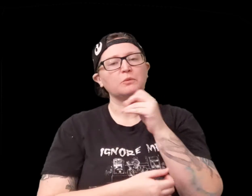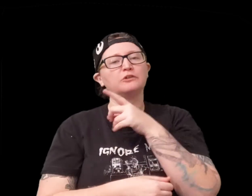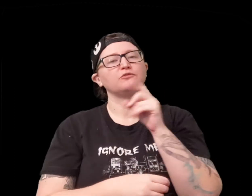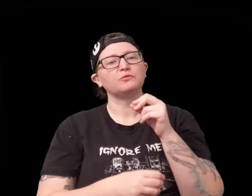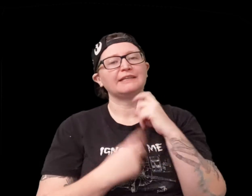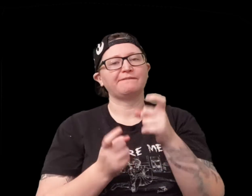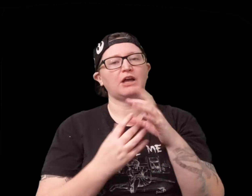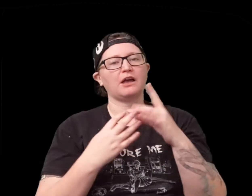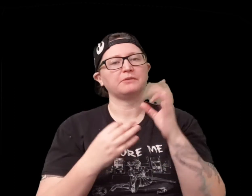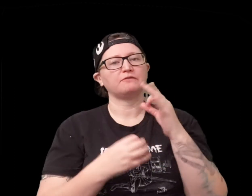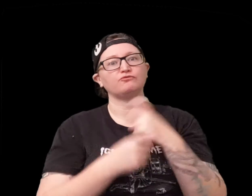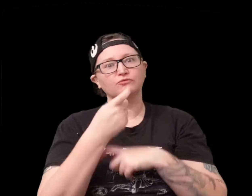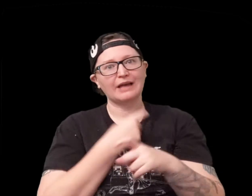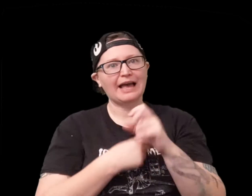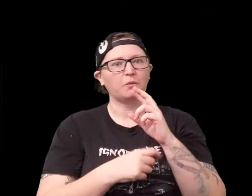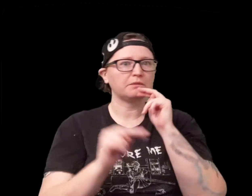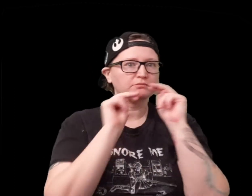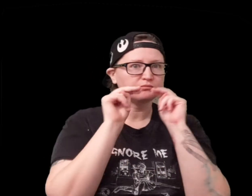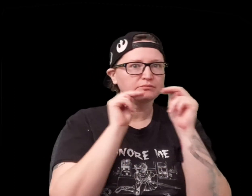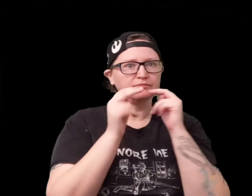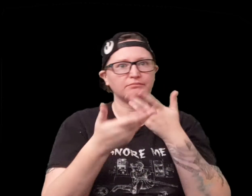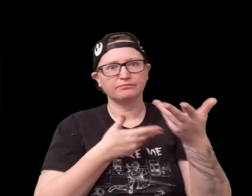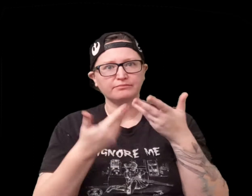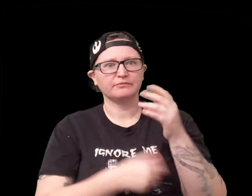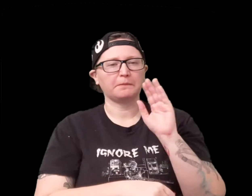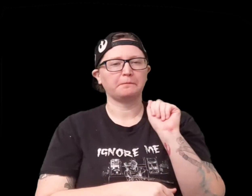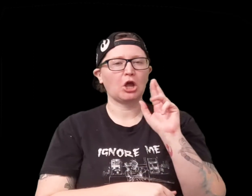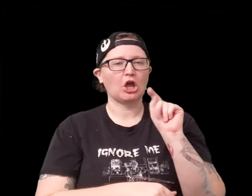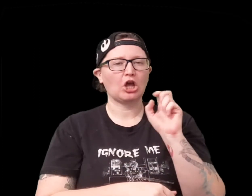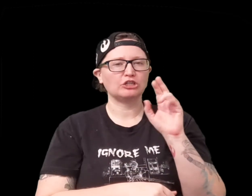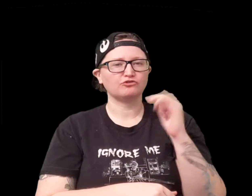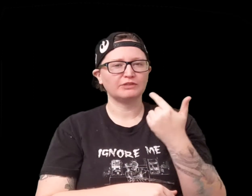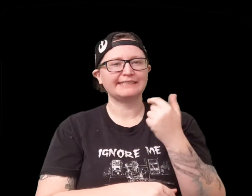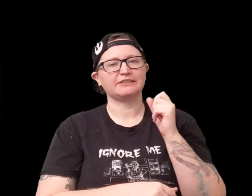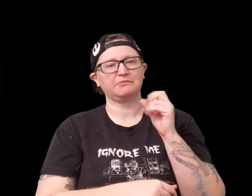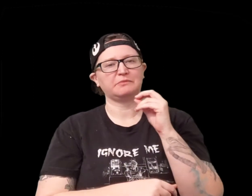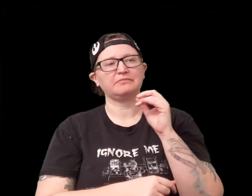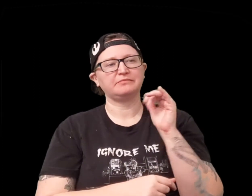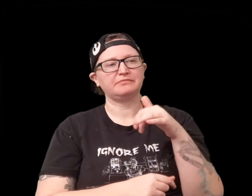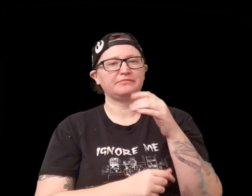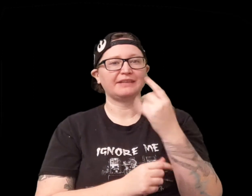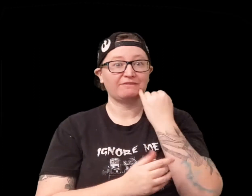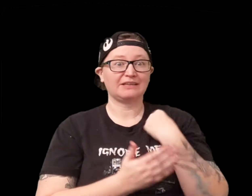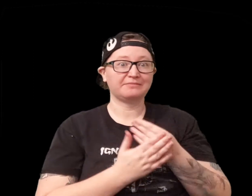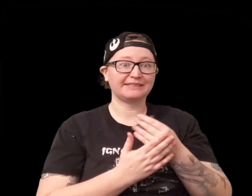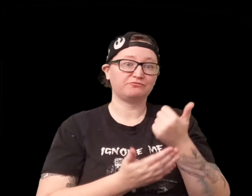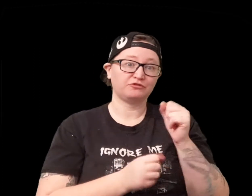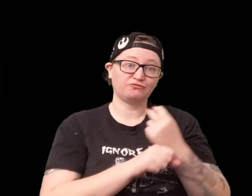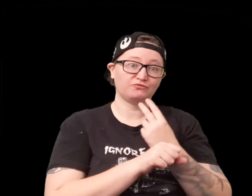and you're not wealthy so it gives you the option to do trades or to like barter um you know if you